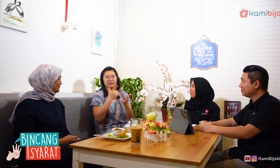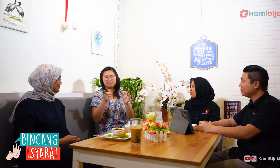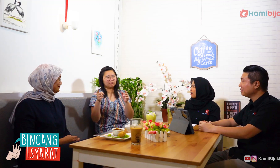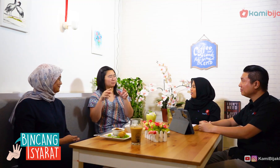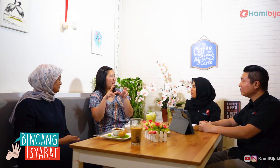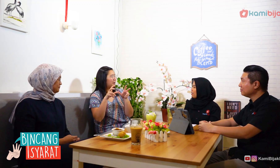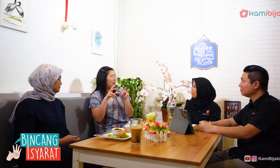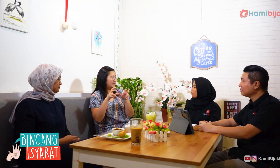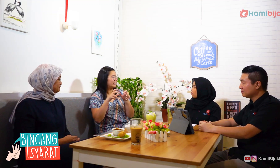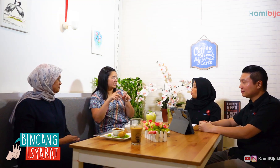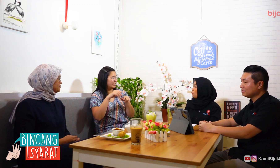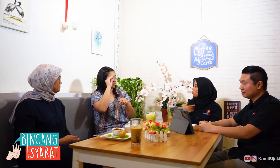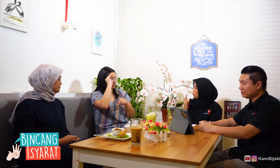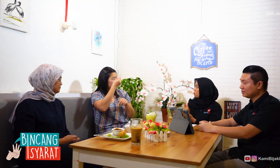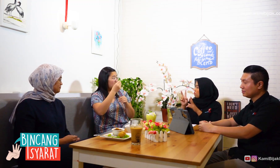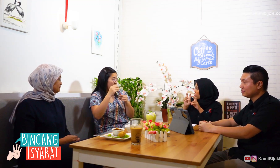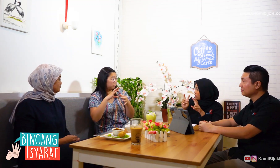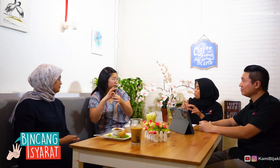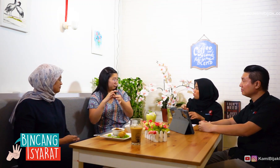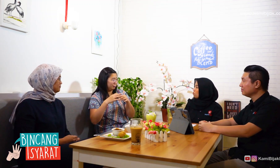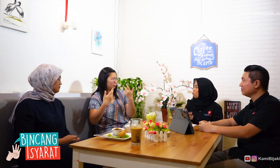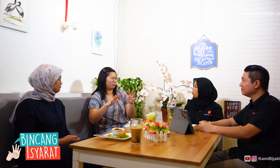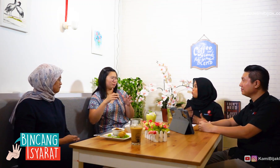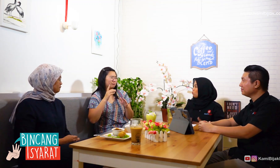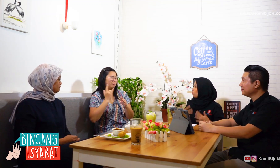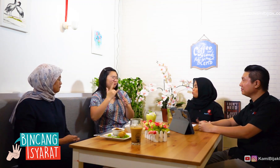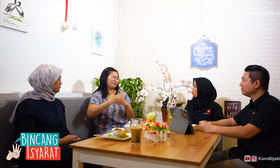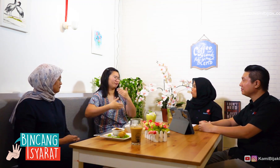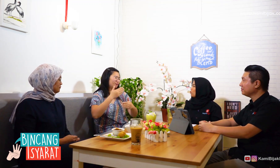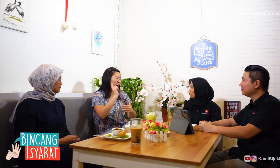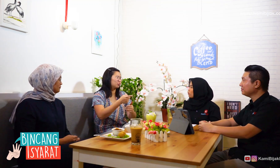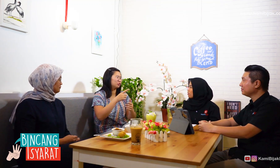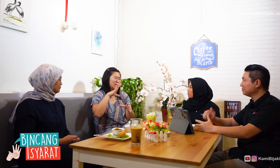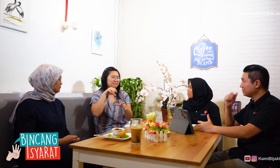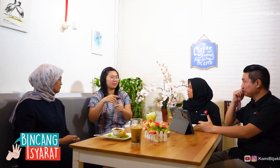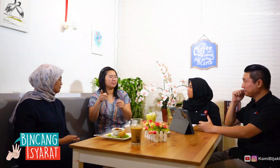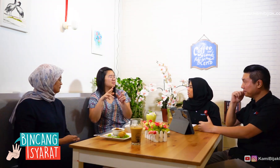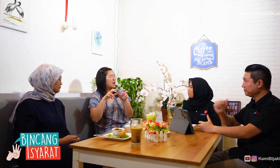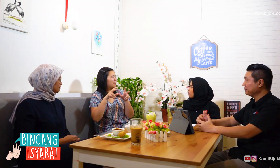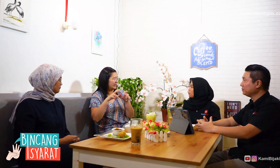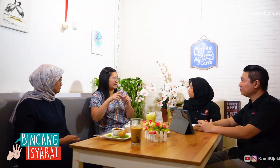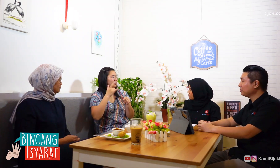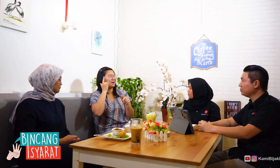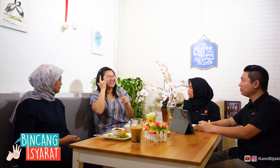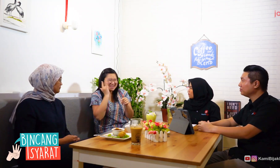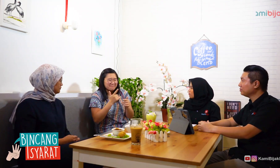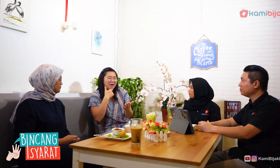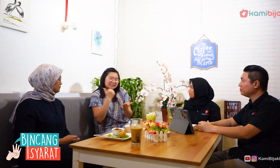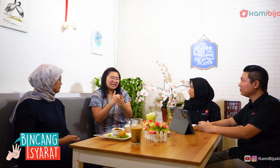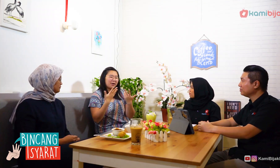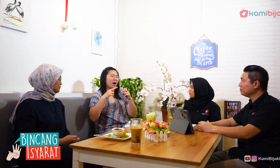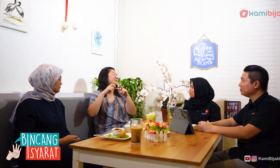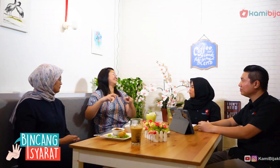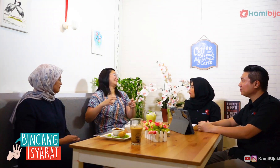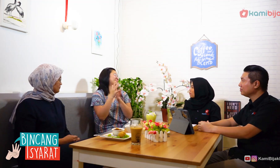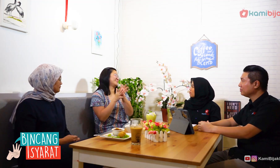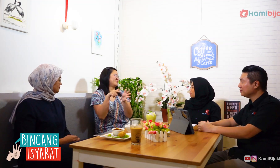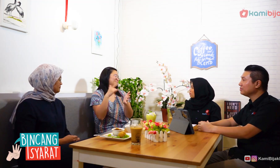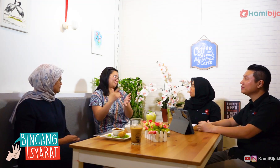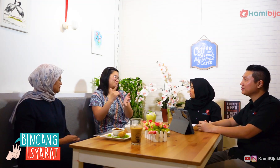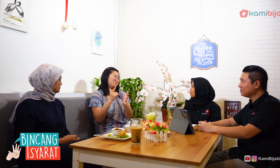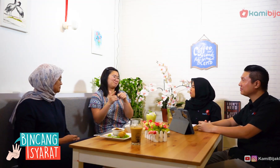I resumed my assignment at LRBI, continue Sign Language research.